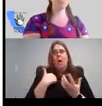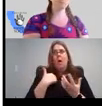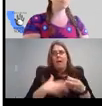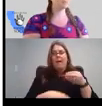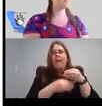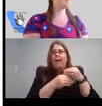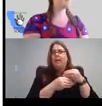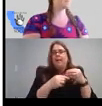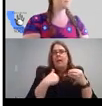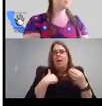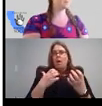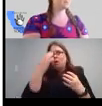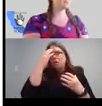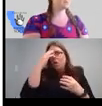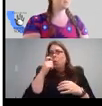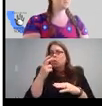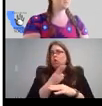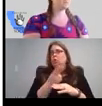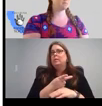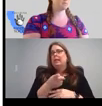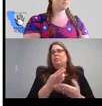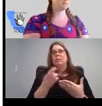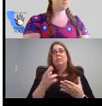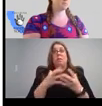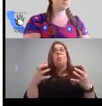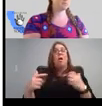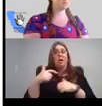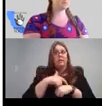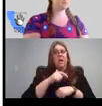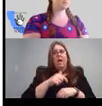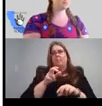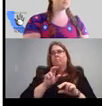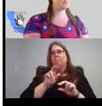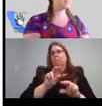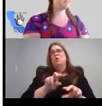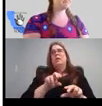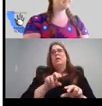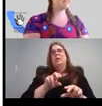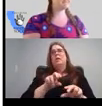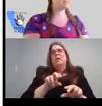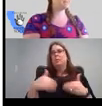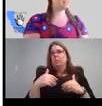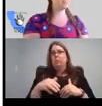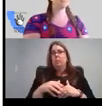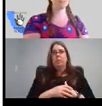A lot of time went into it. And, you know, I know I needed to get my therapy, but you know,